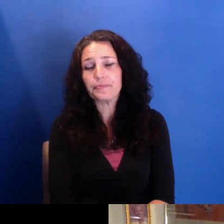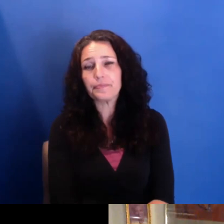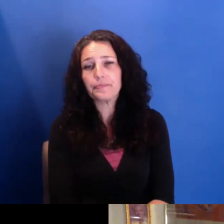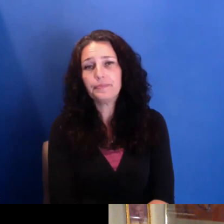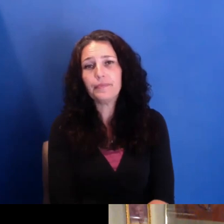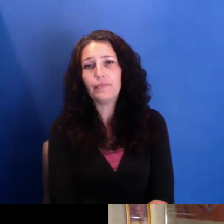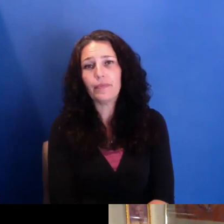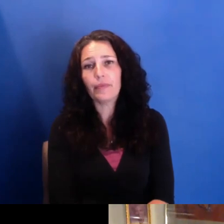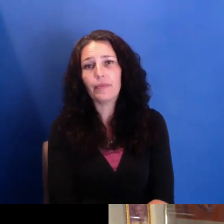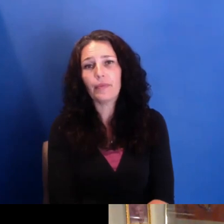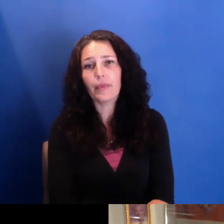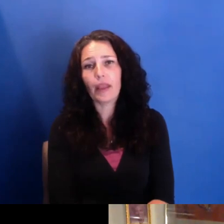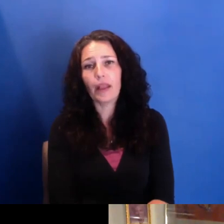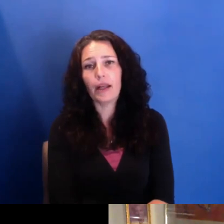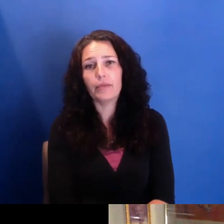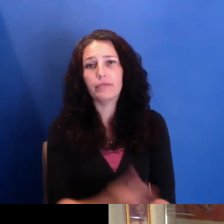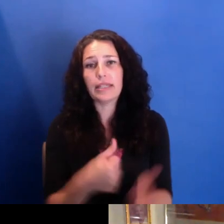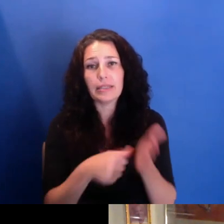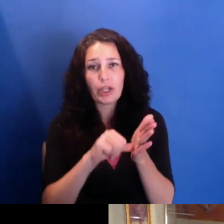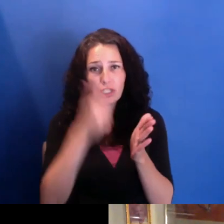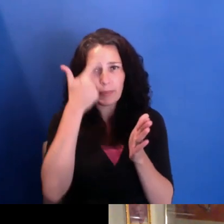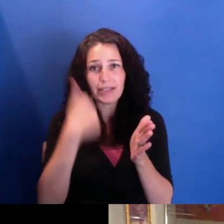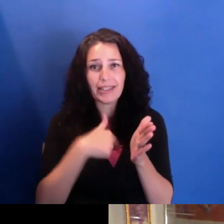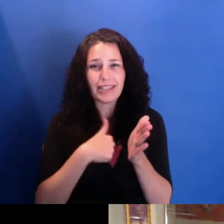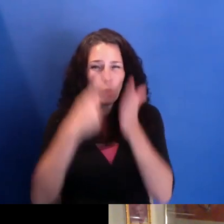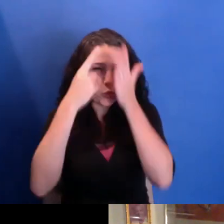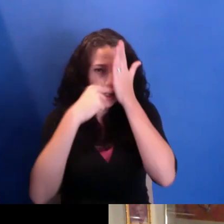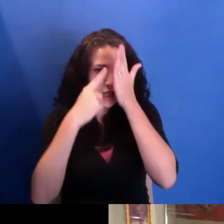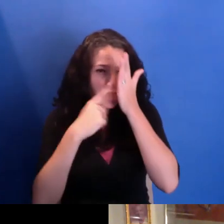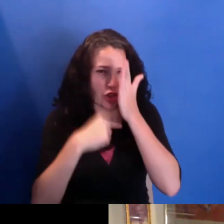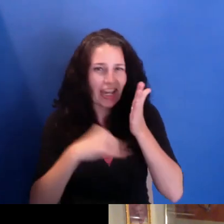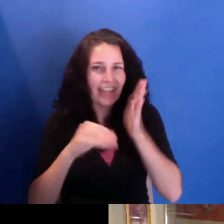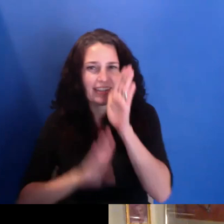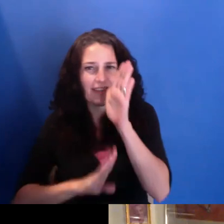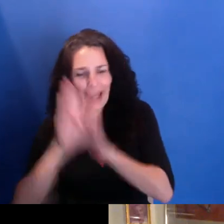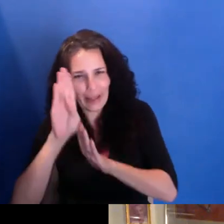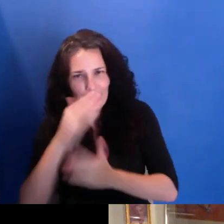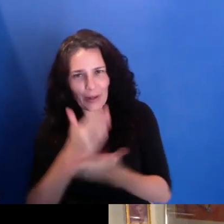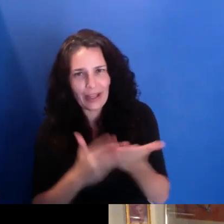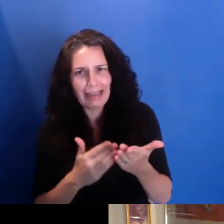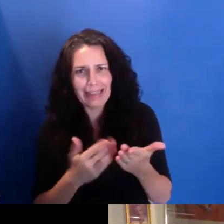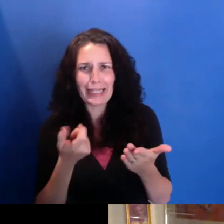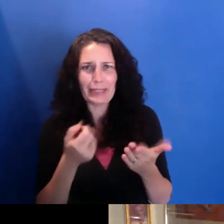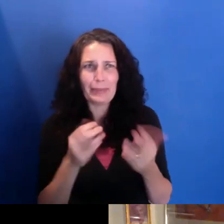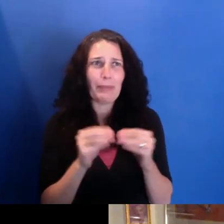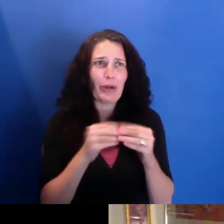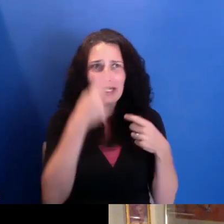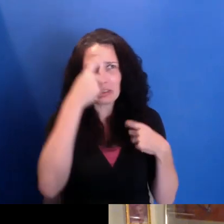phases, that we-- where we've been the most traumatized, where we're kind of sitting in front of people that--